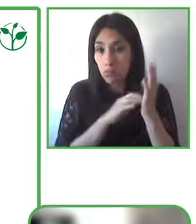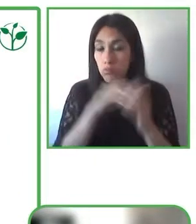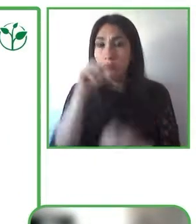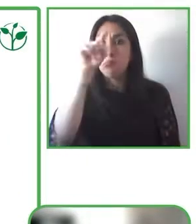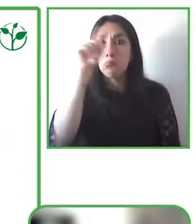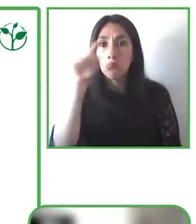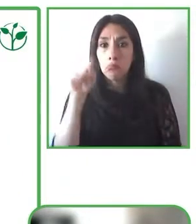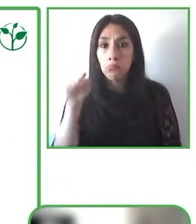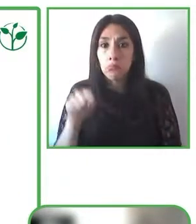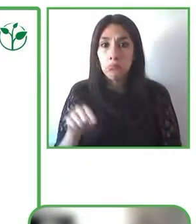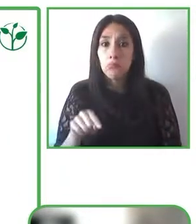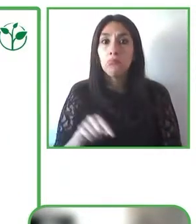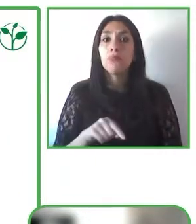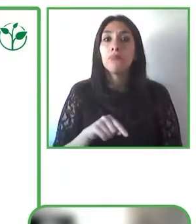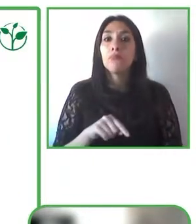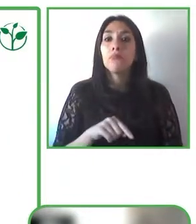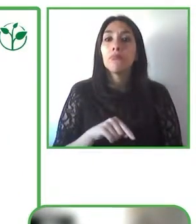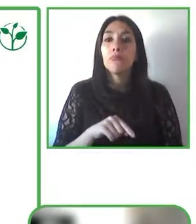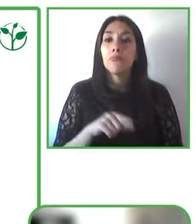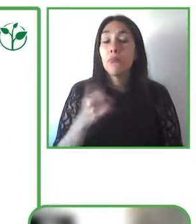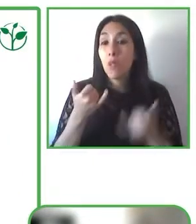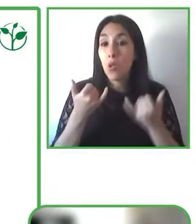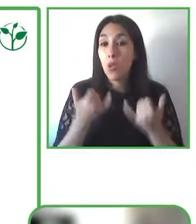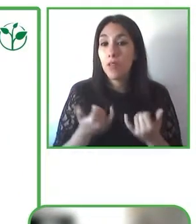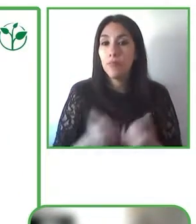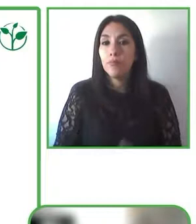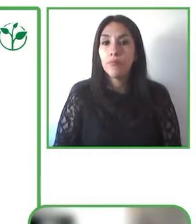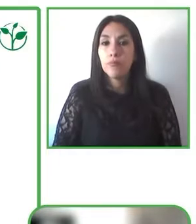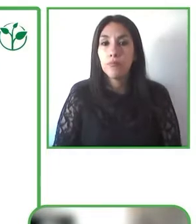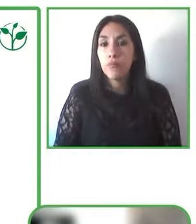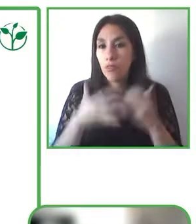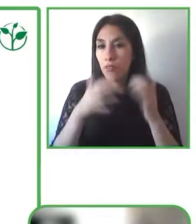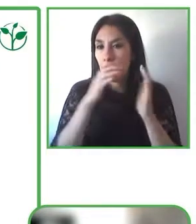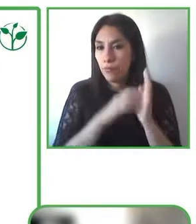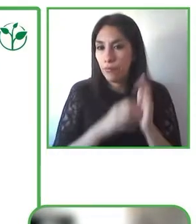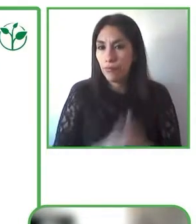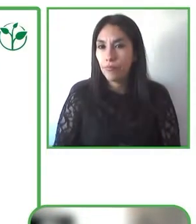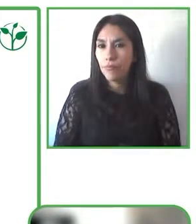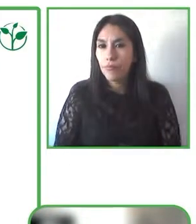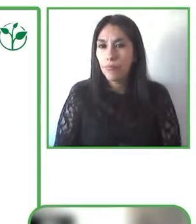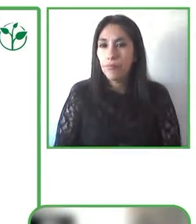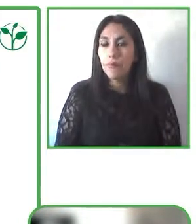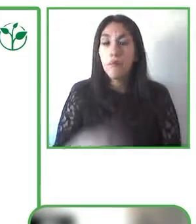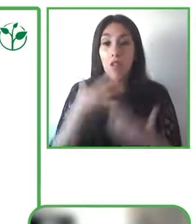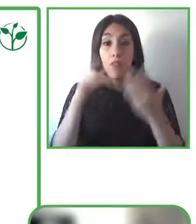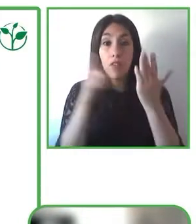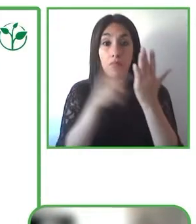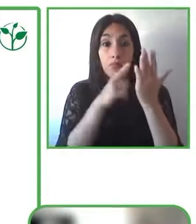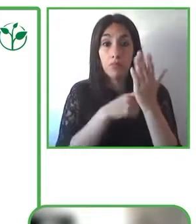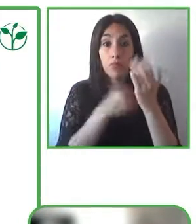hopefully make a really informed decision about the features that are available in your device.